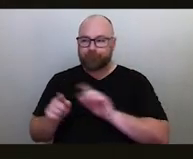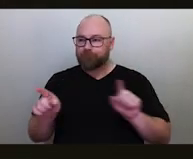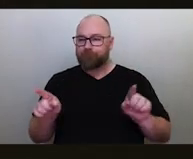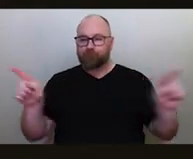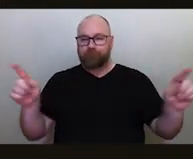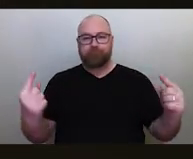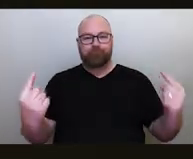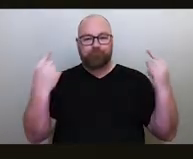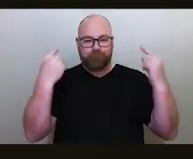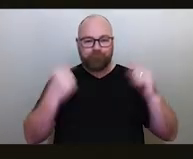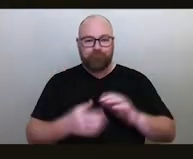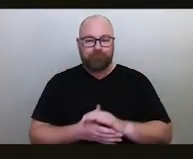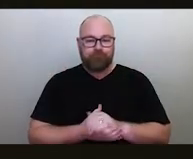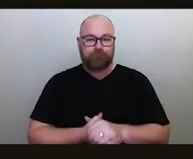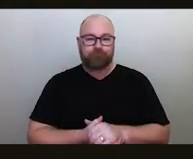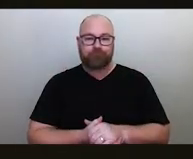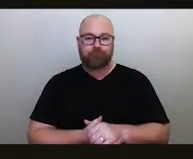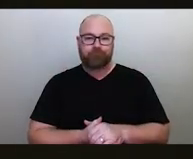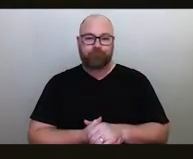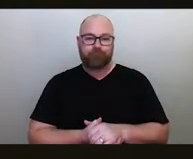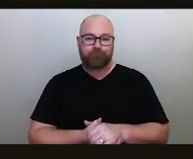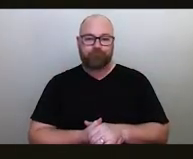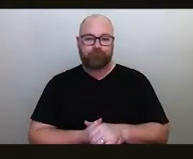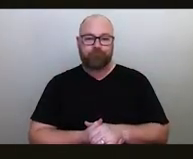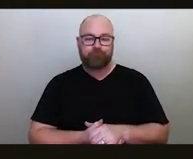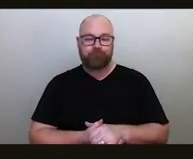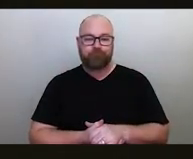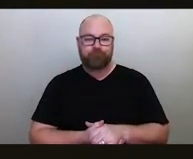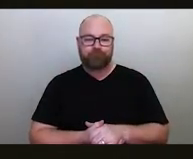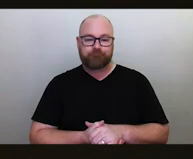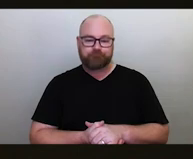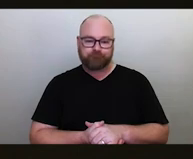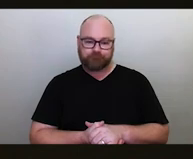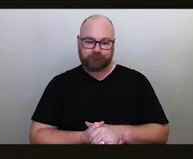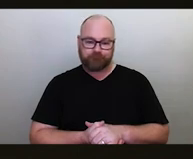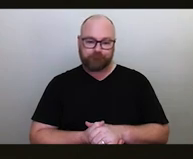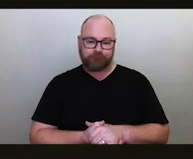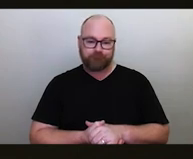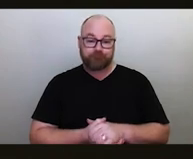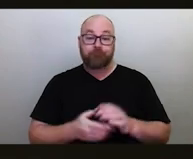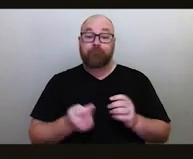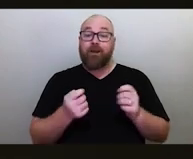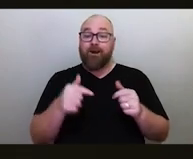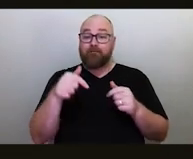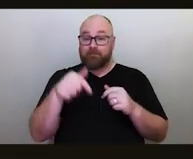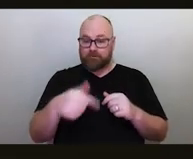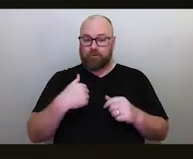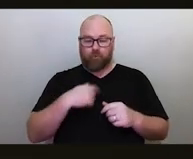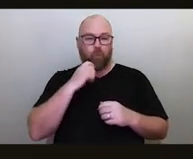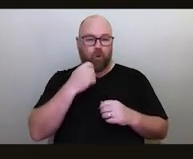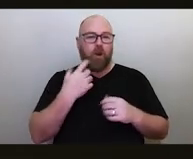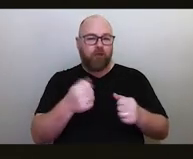and also this, the doors in front of you at the stage. At the end of the lecture, there will be a Q&A session.